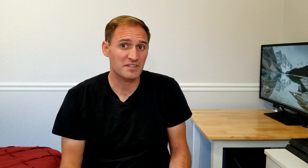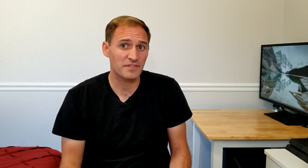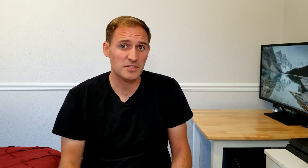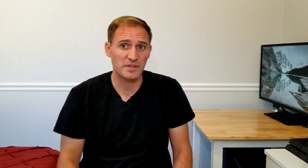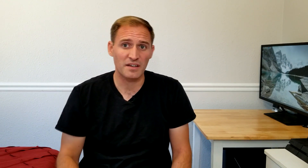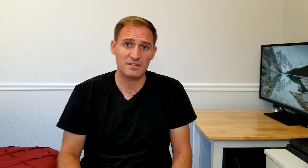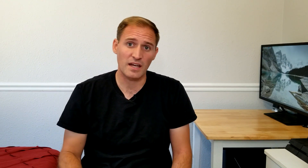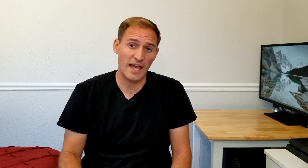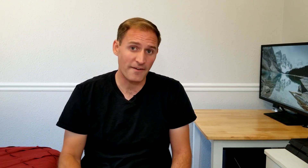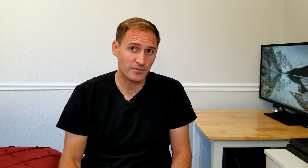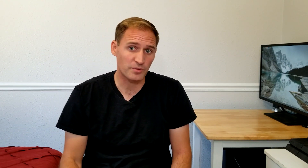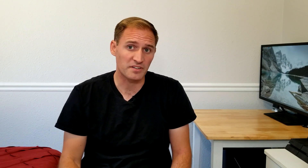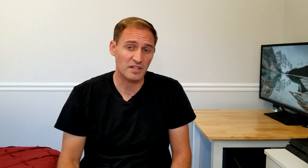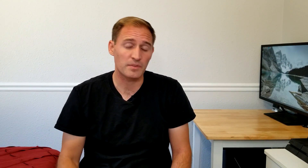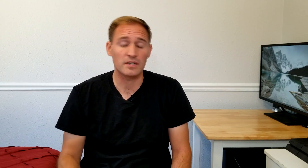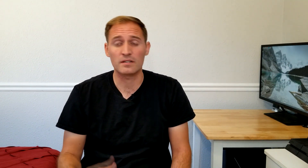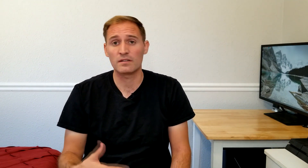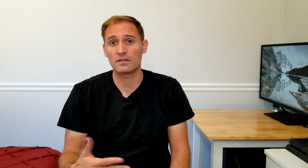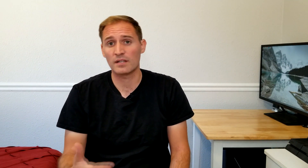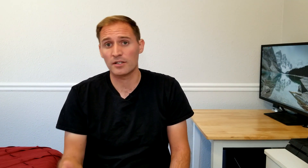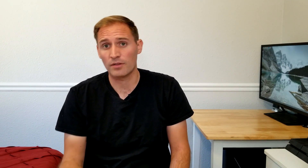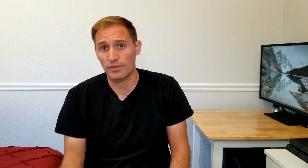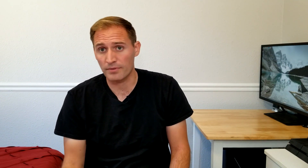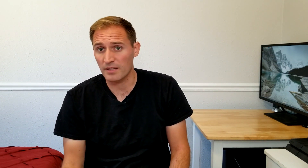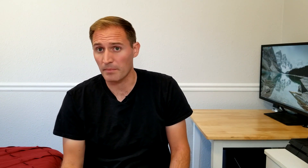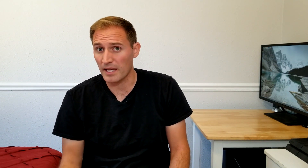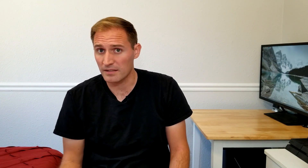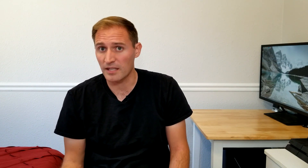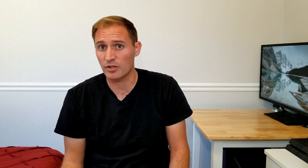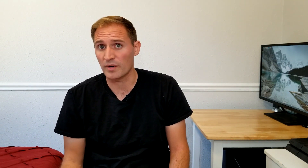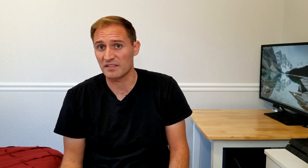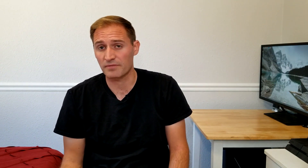it’s finished, because afterwards I’m gonna tell you three of my takeaways from